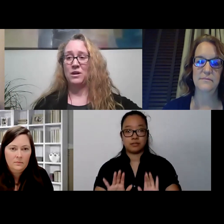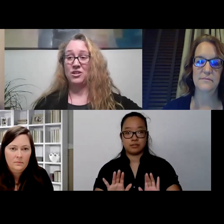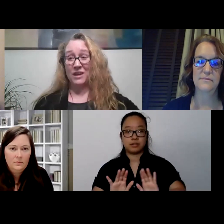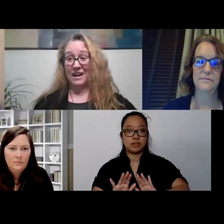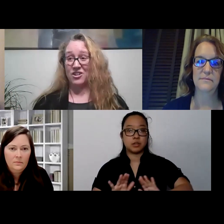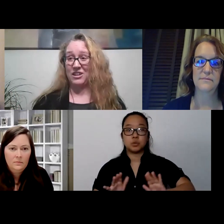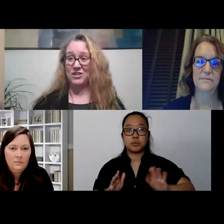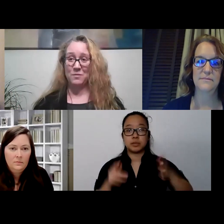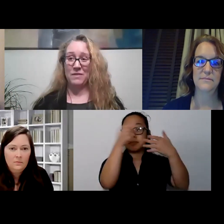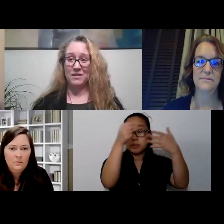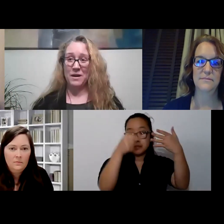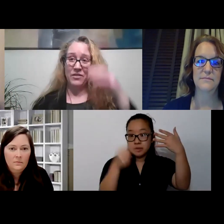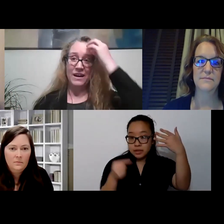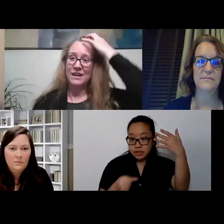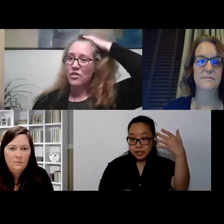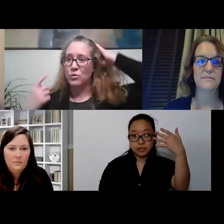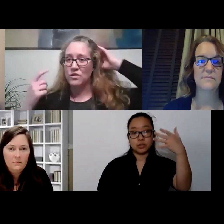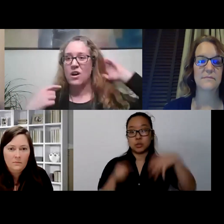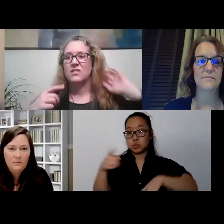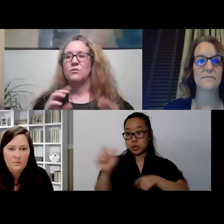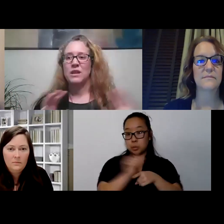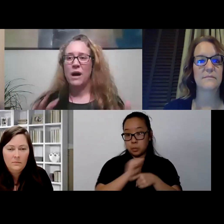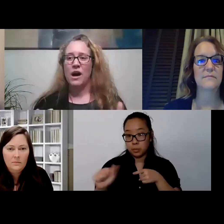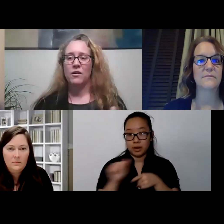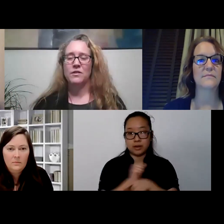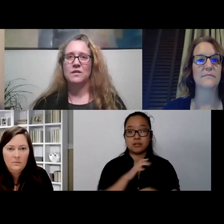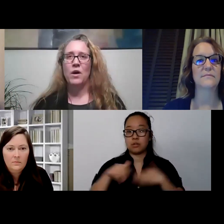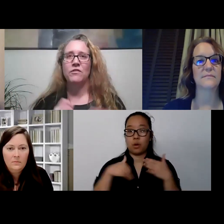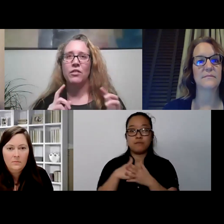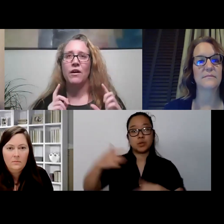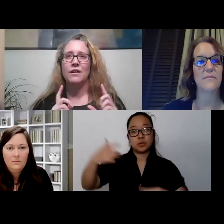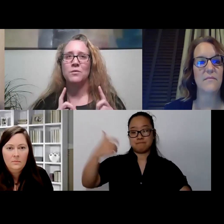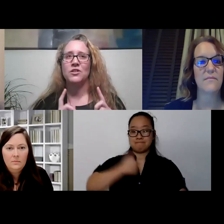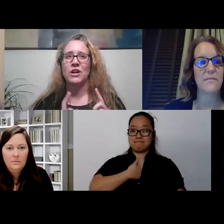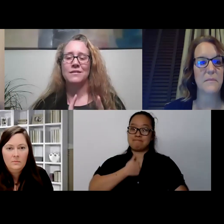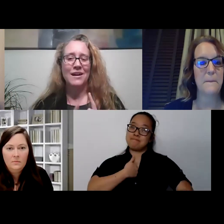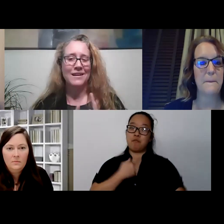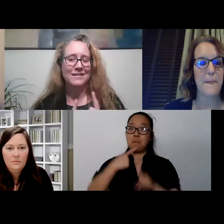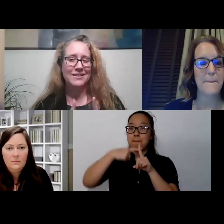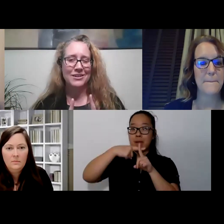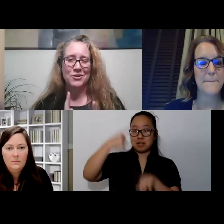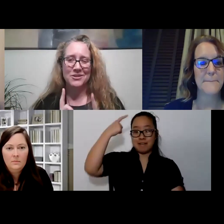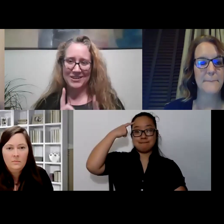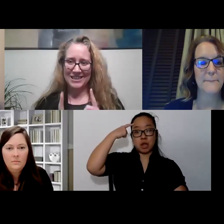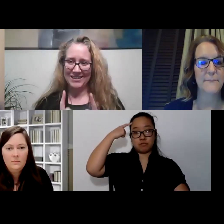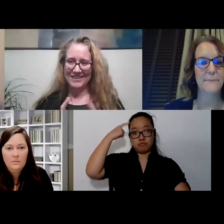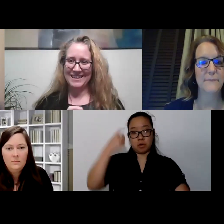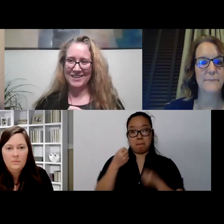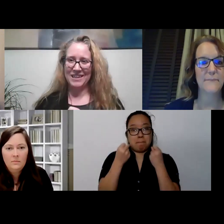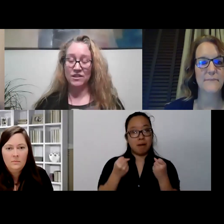And you can actually do some things about that. Those thoughts are really powerful. So every thought that comes into your head is not necessarily true, so you can challenge that a little bit.